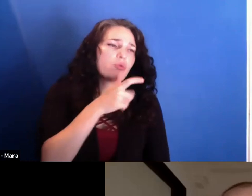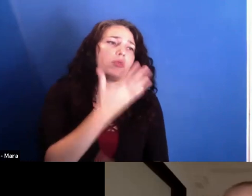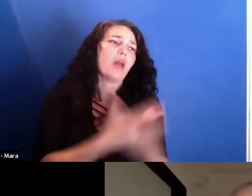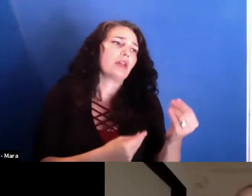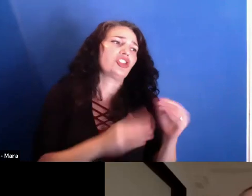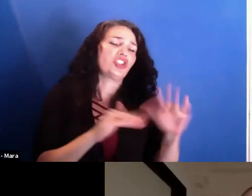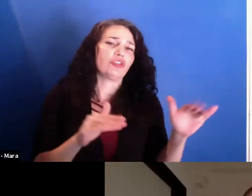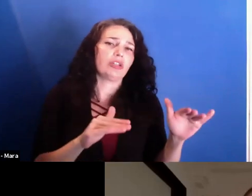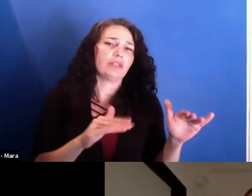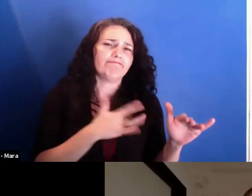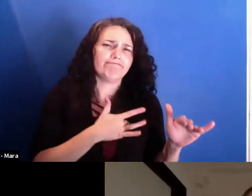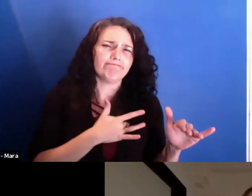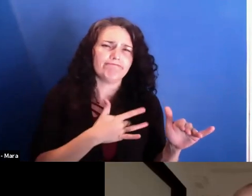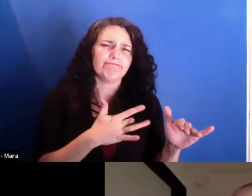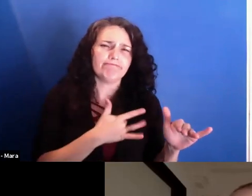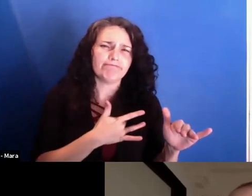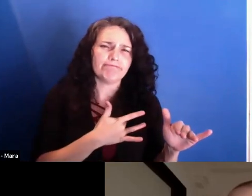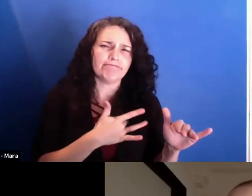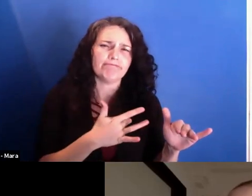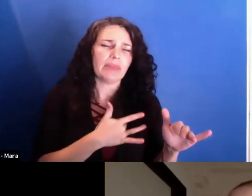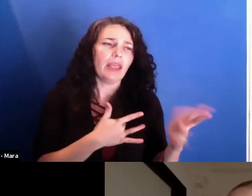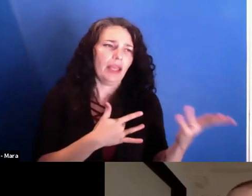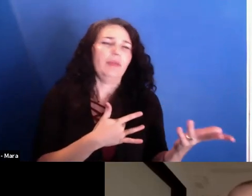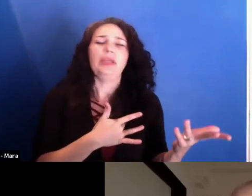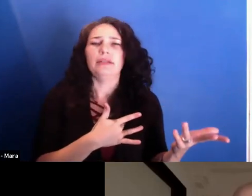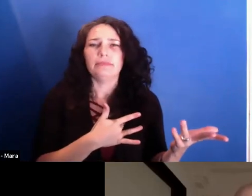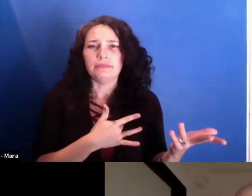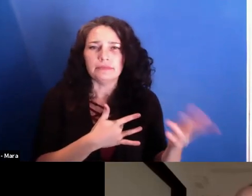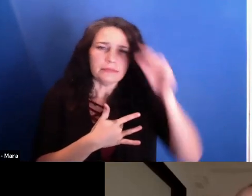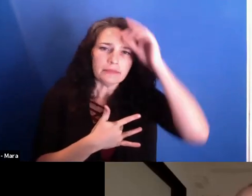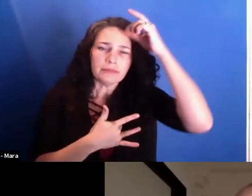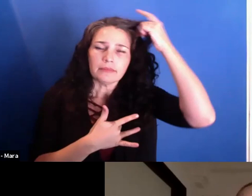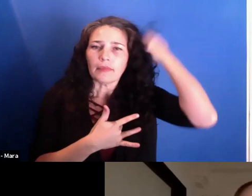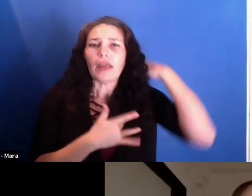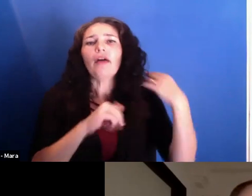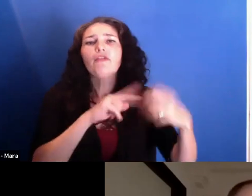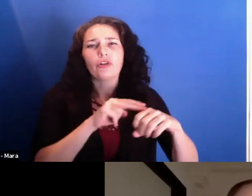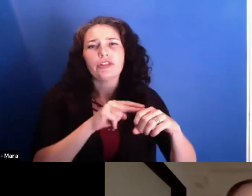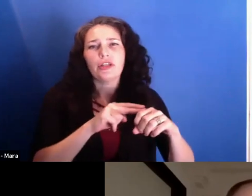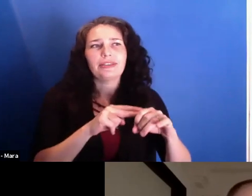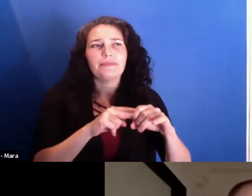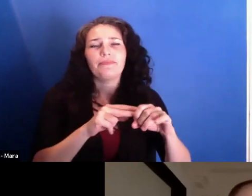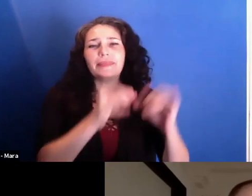Sure, there is a strong diversity in the individual lives behind these people.